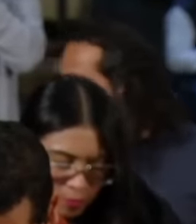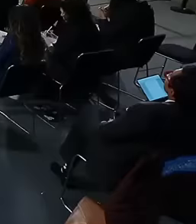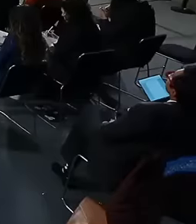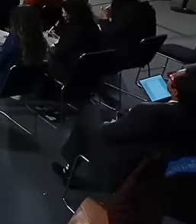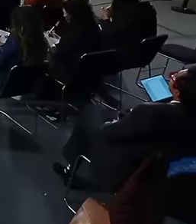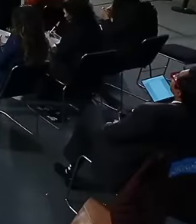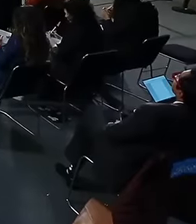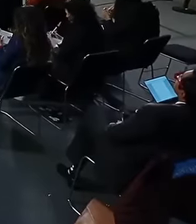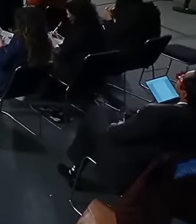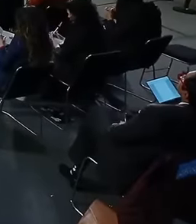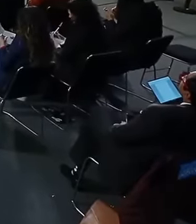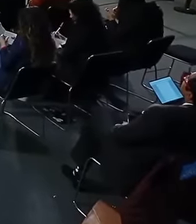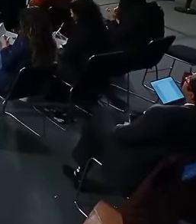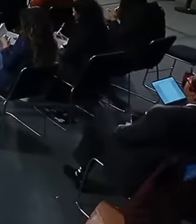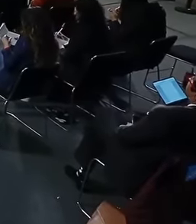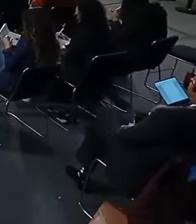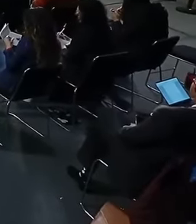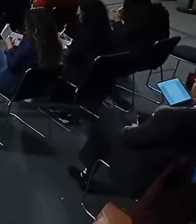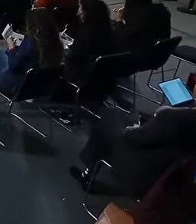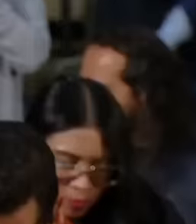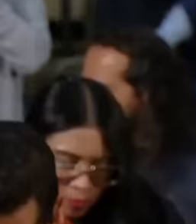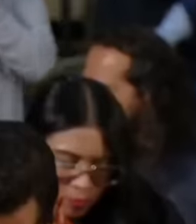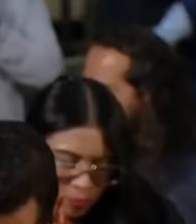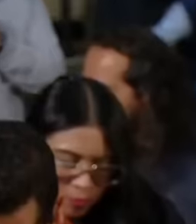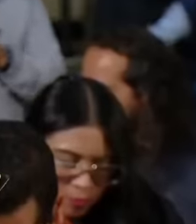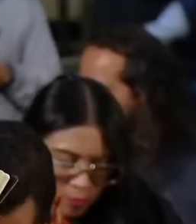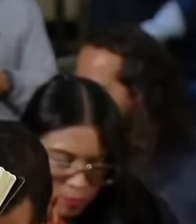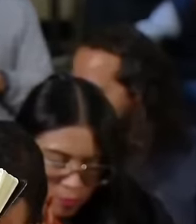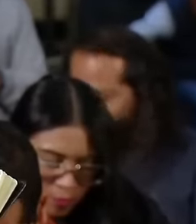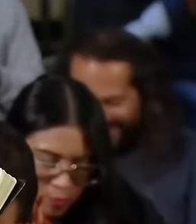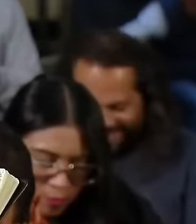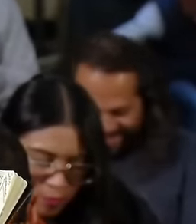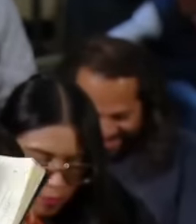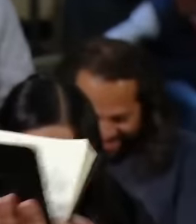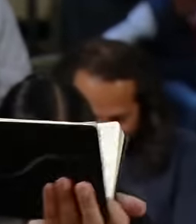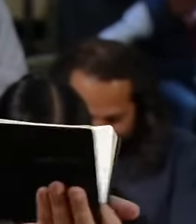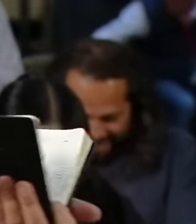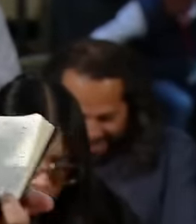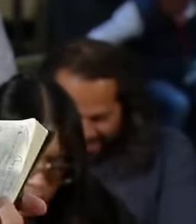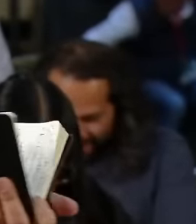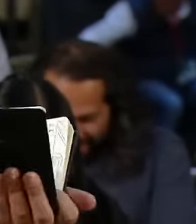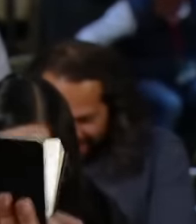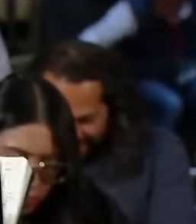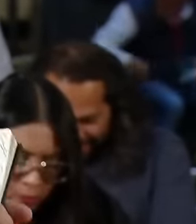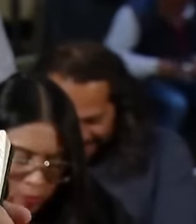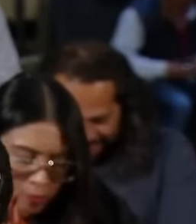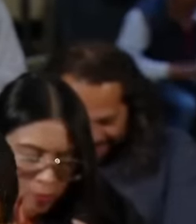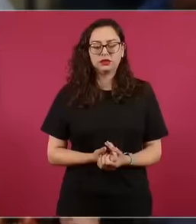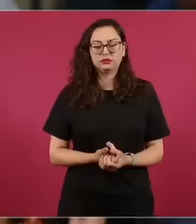How I do not understand a number as an identification Look for there to be an official identification behind each social network account